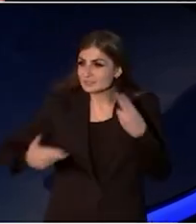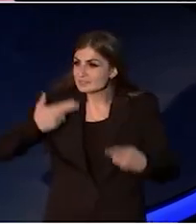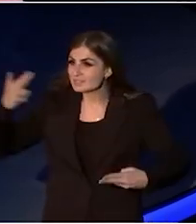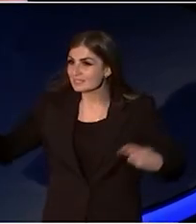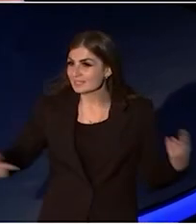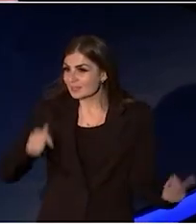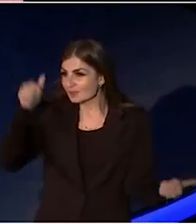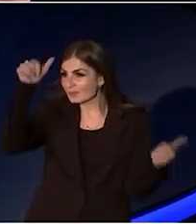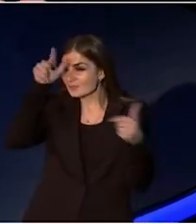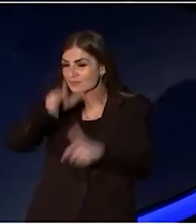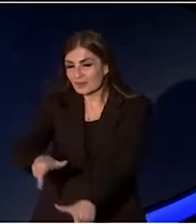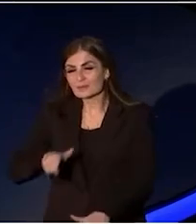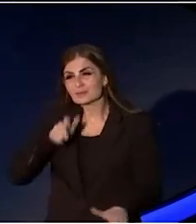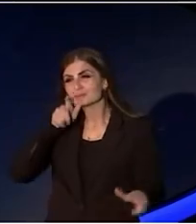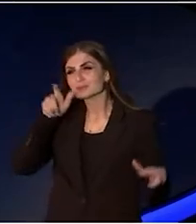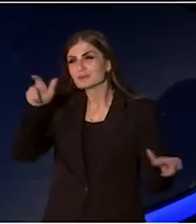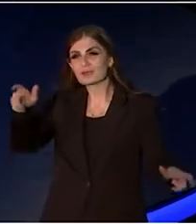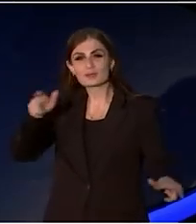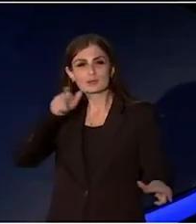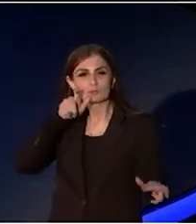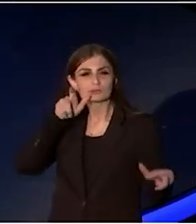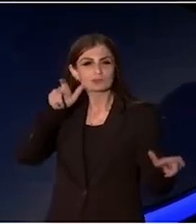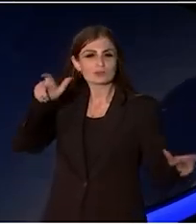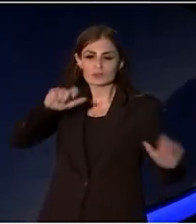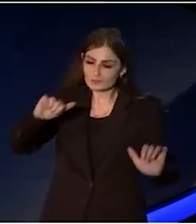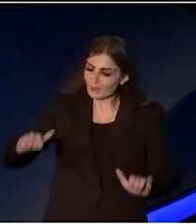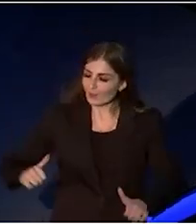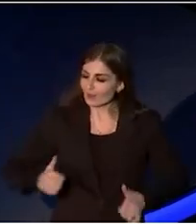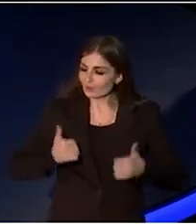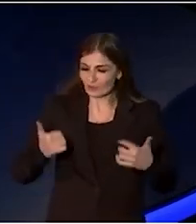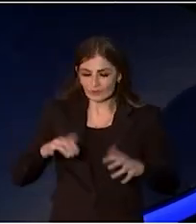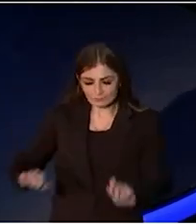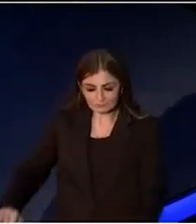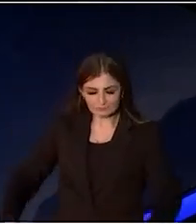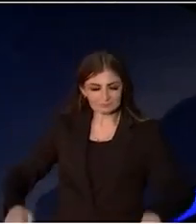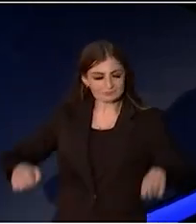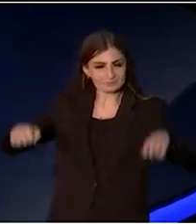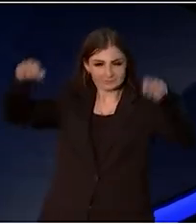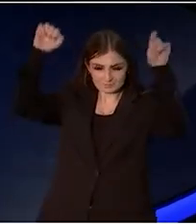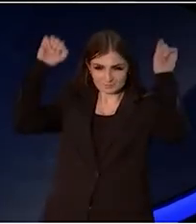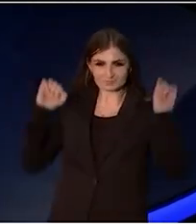the top of our lungs and building our own blanket kingdoms,